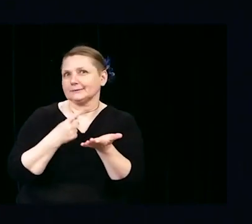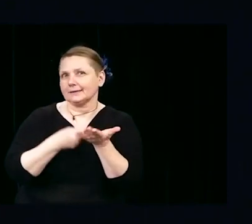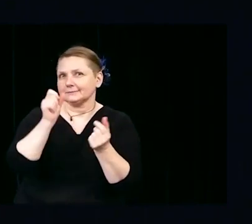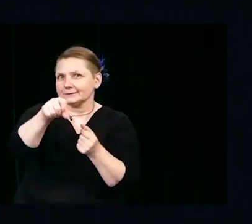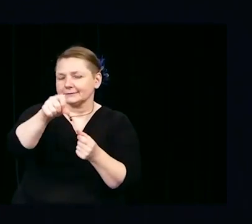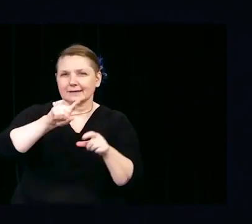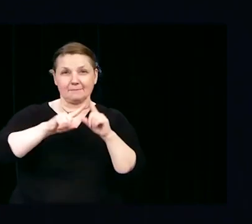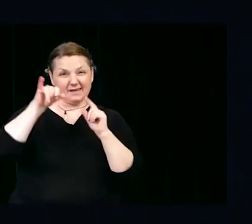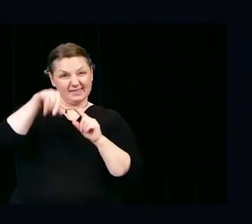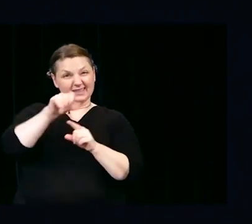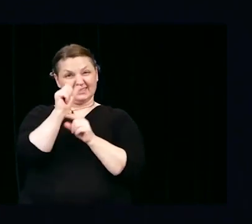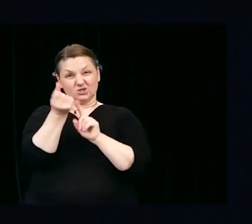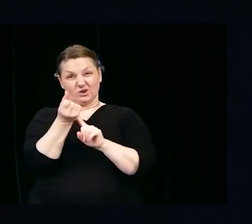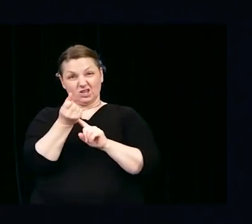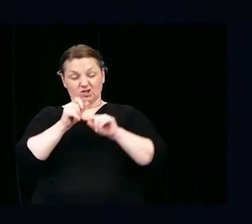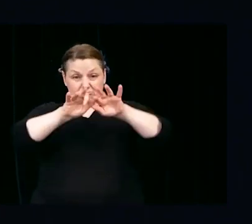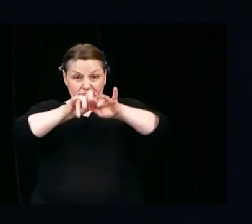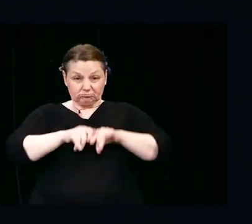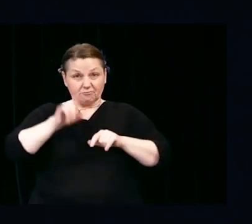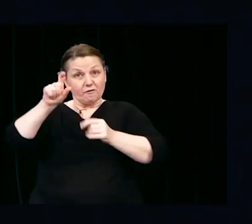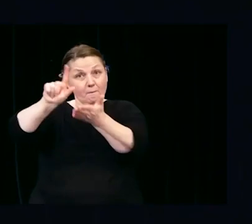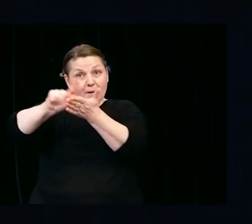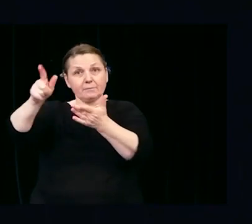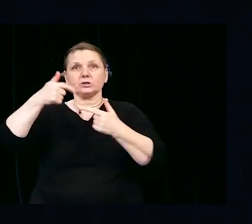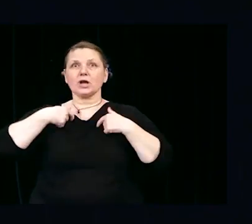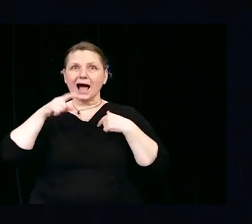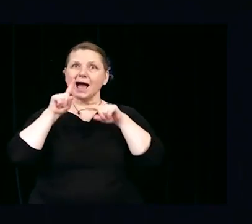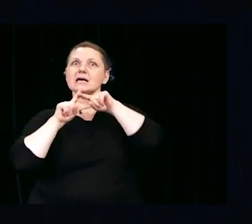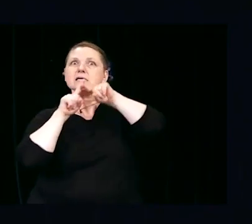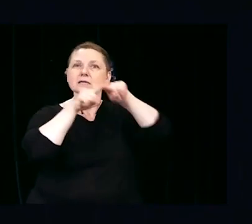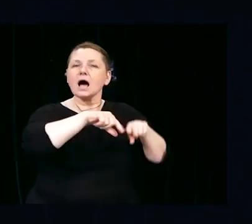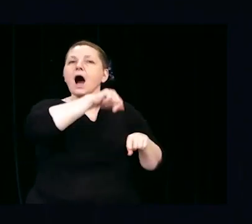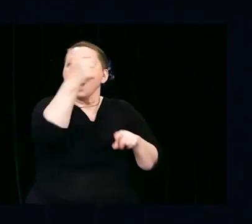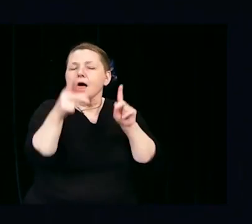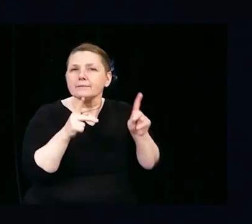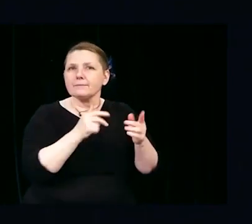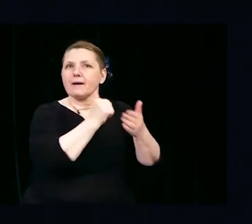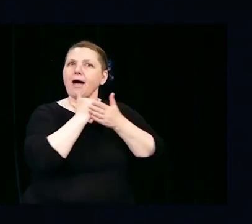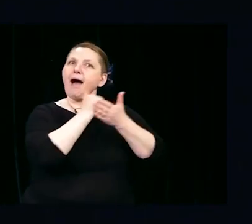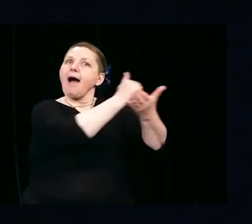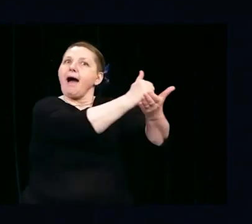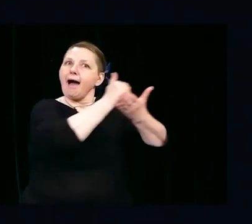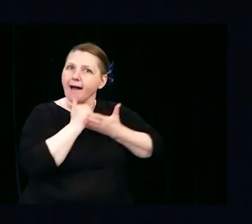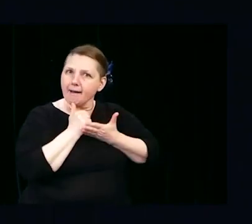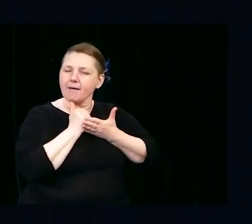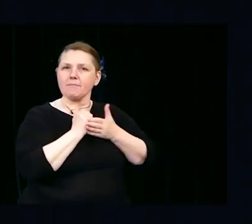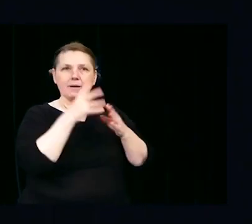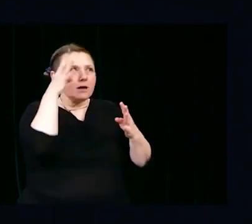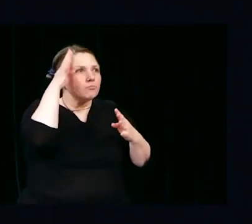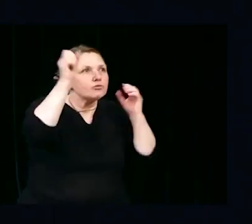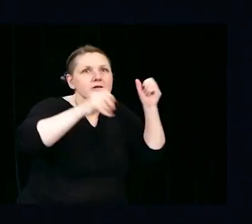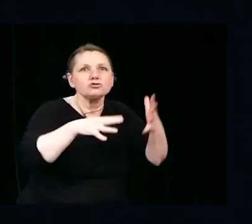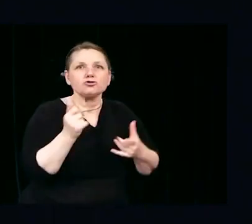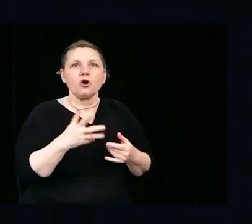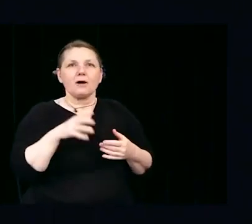I rely on others to help me brainstorm, edit, polish my essays. Taking action in the world